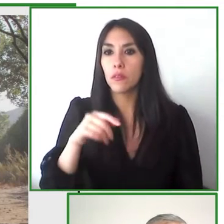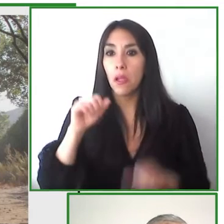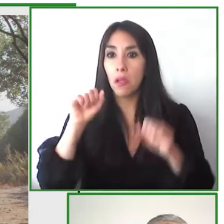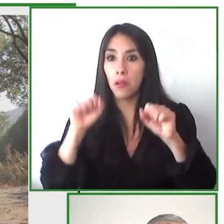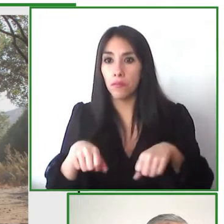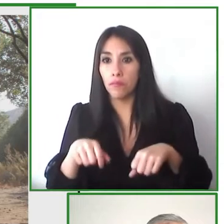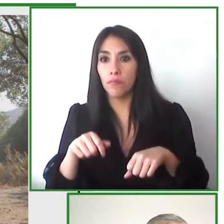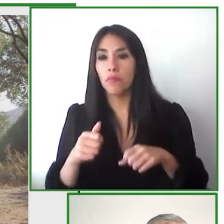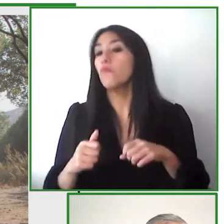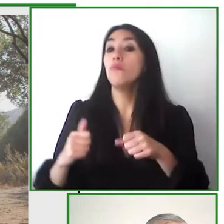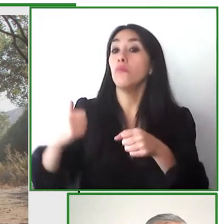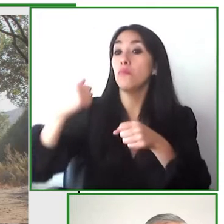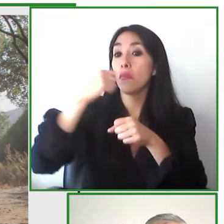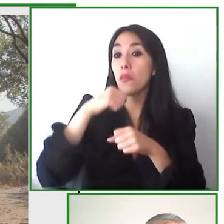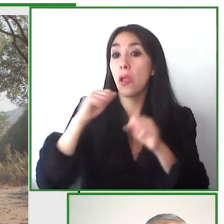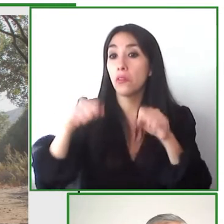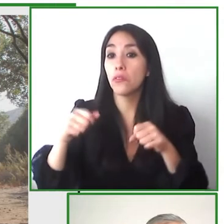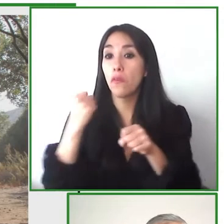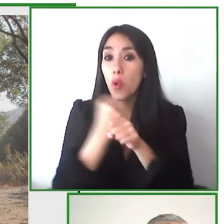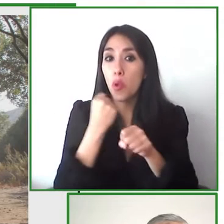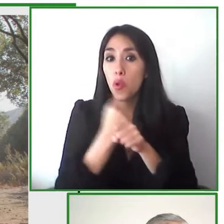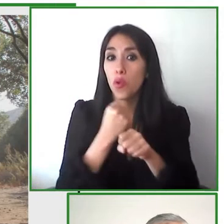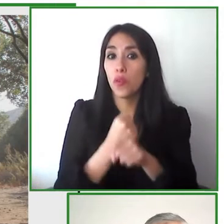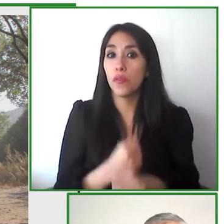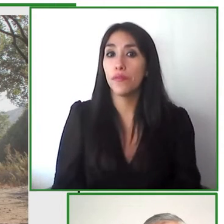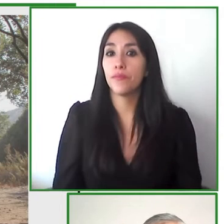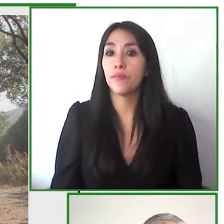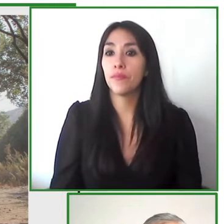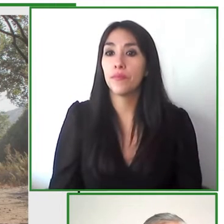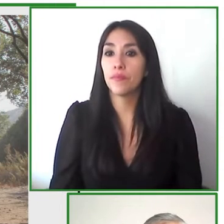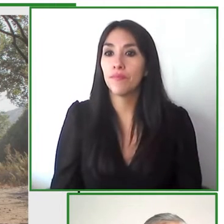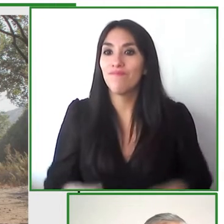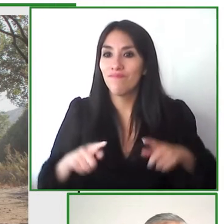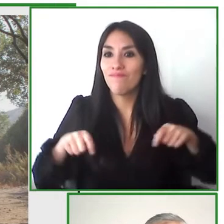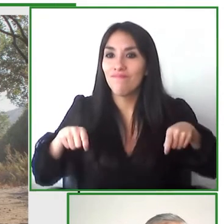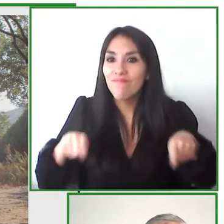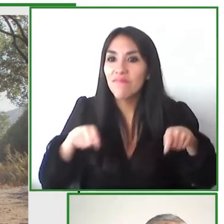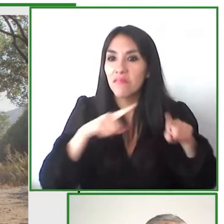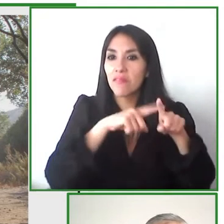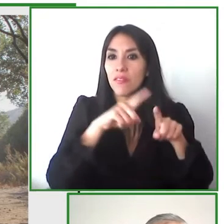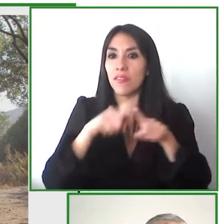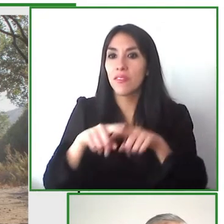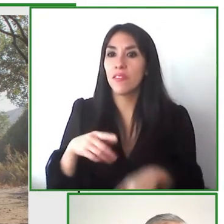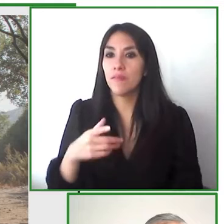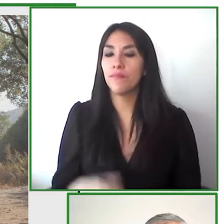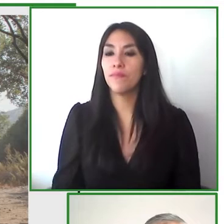opportunity here you can see some of the characteristics of our